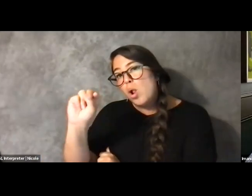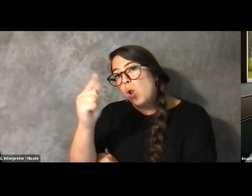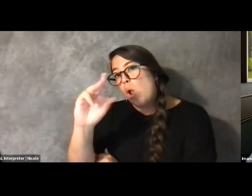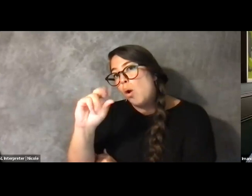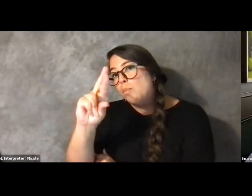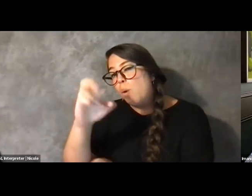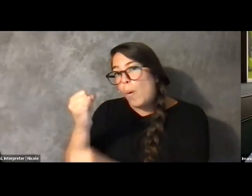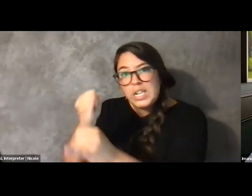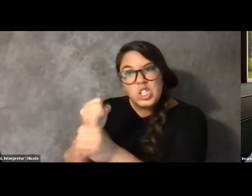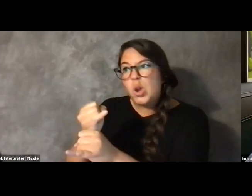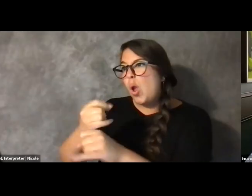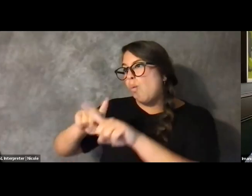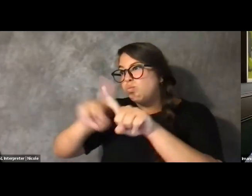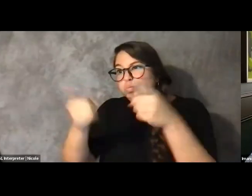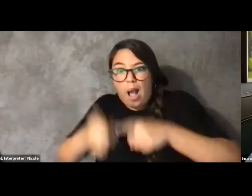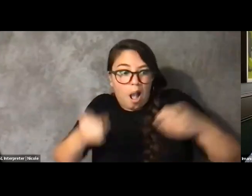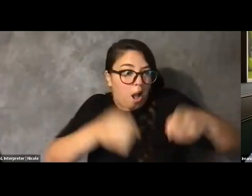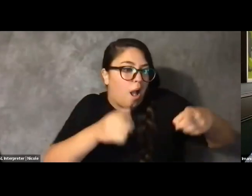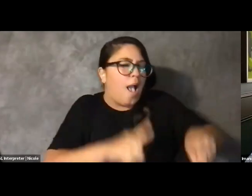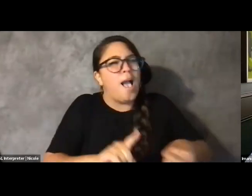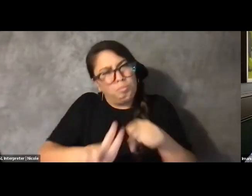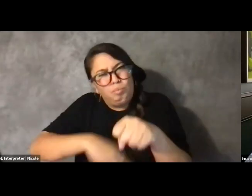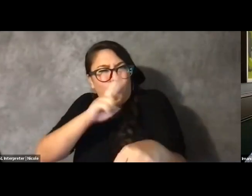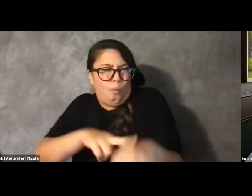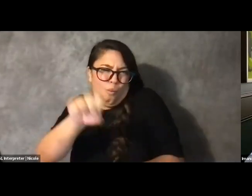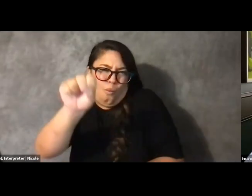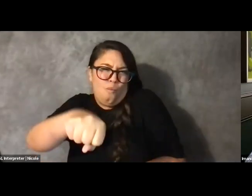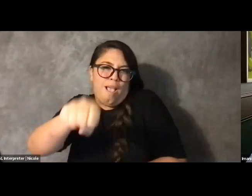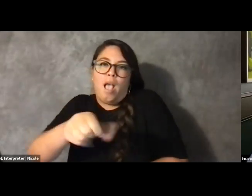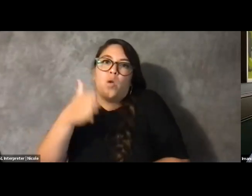And of course, it's going to be difficult to constantly be on,